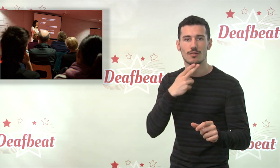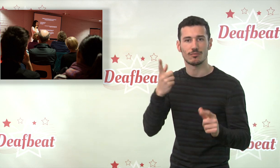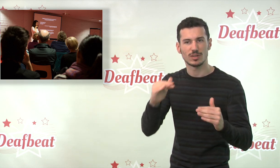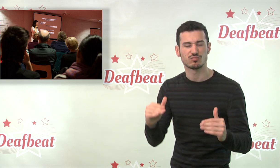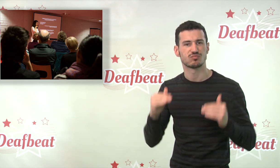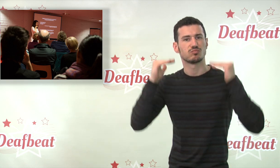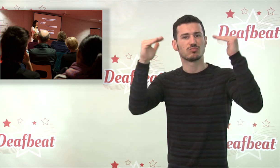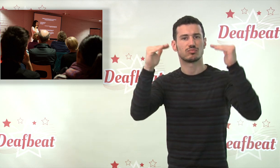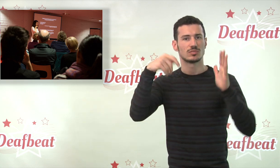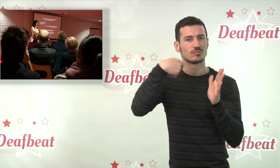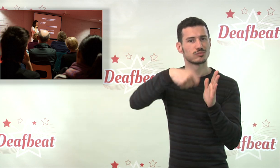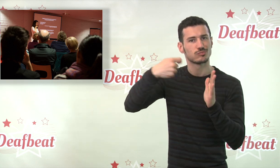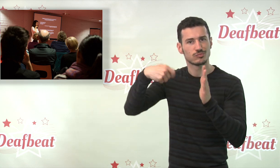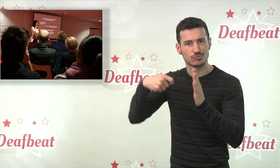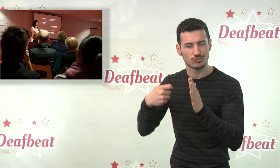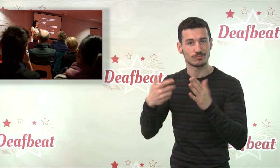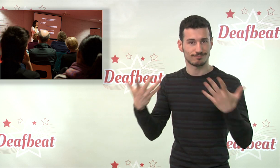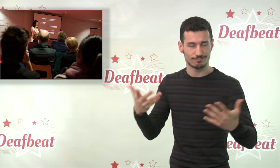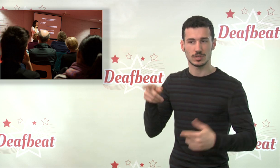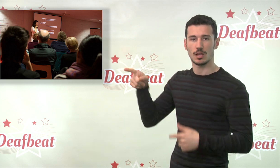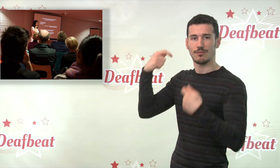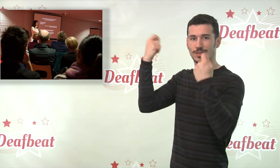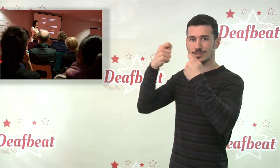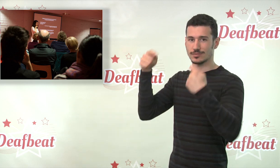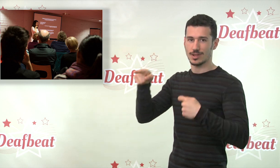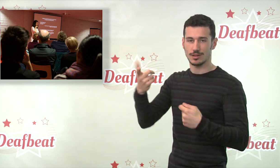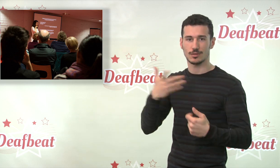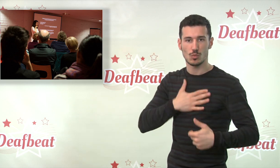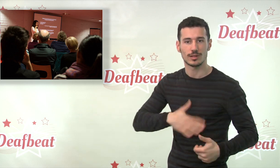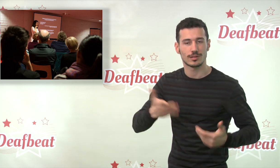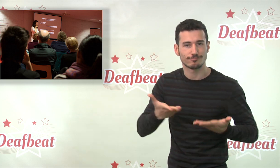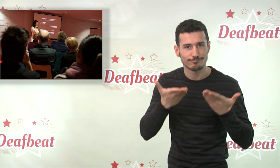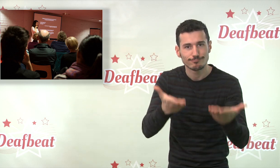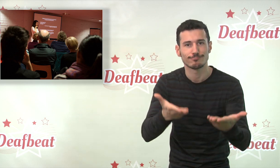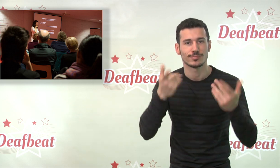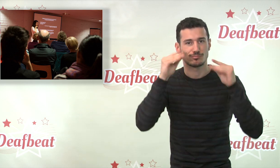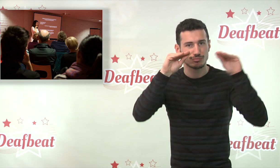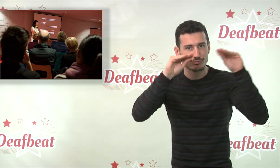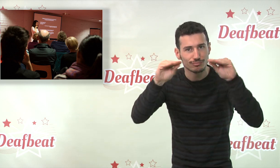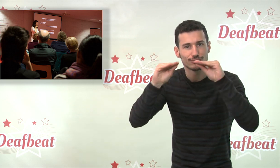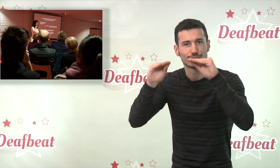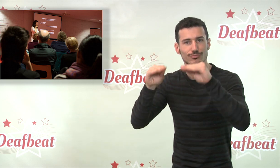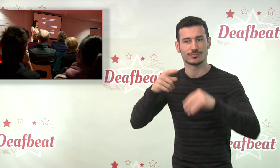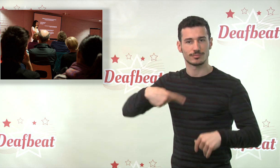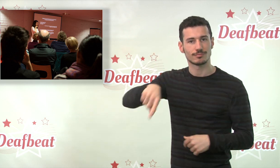and Hard of Hearing filmmakers, which the association wants to change through the festival and hosting